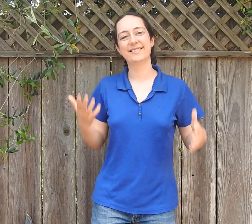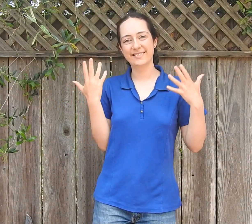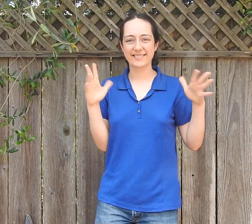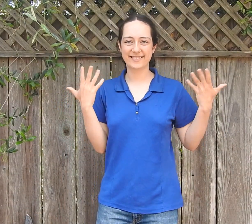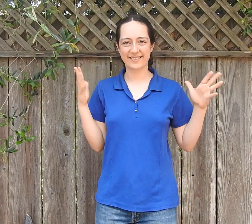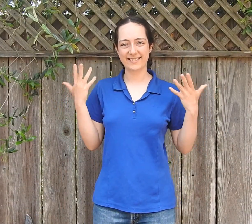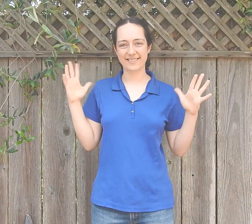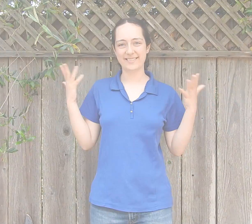Finished!